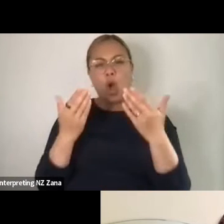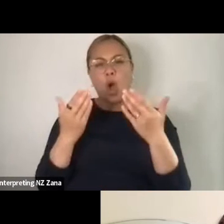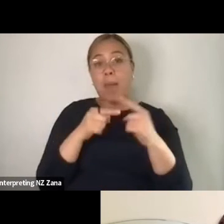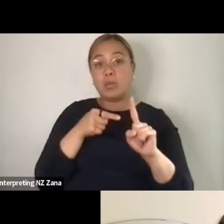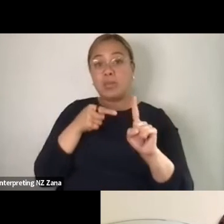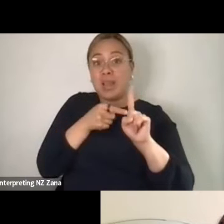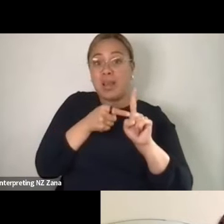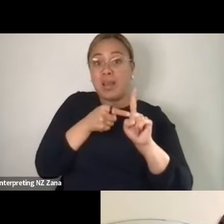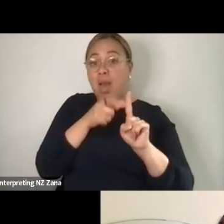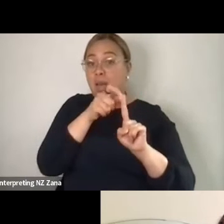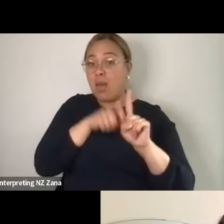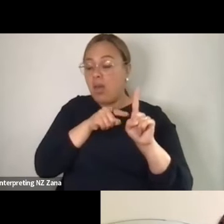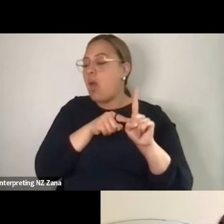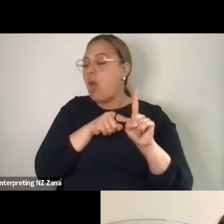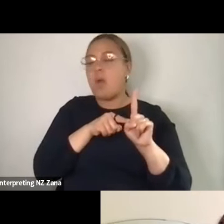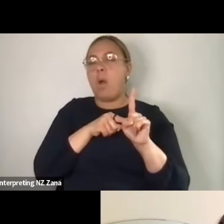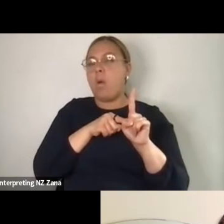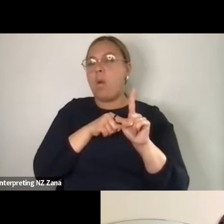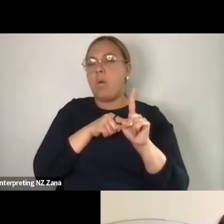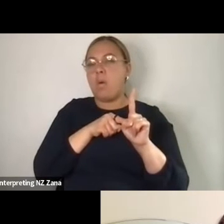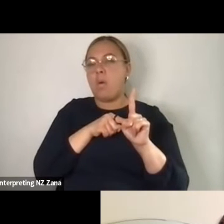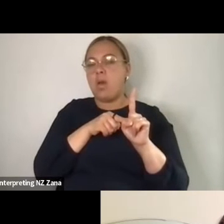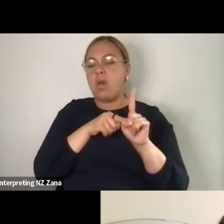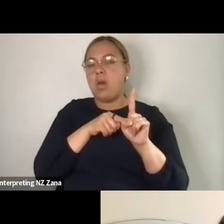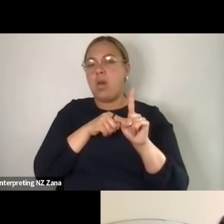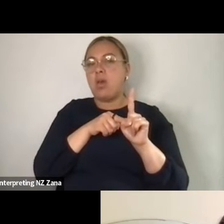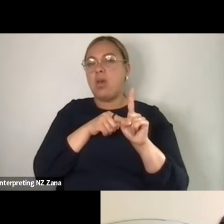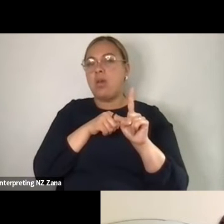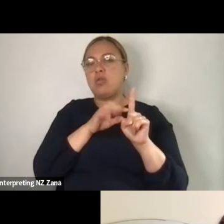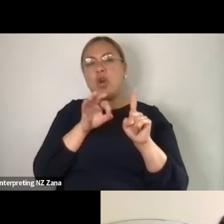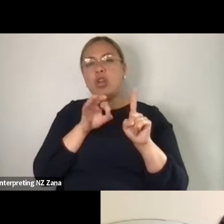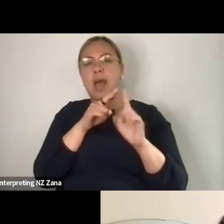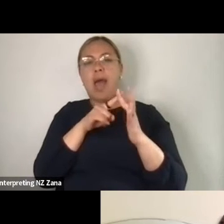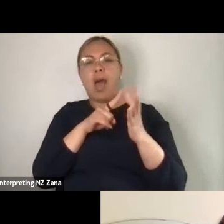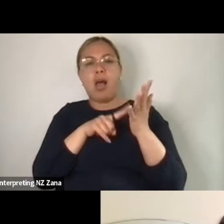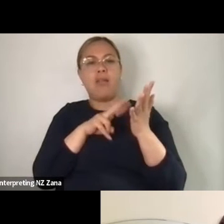things about Elvis that I was interested in like what were things about his vocabulary that I felt